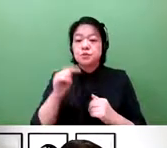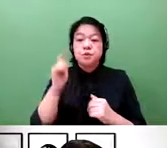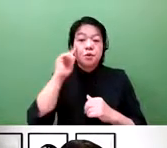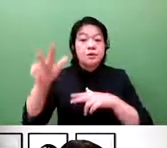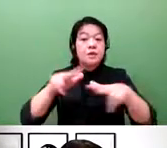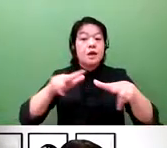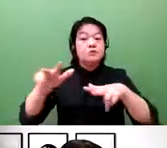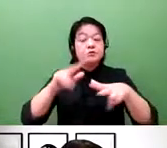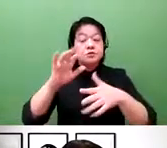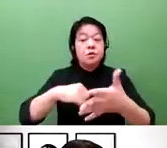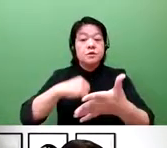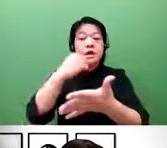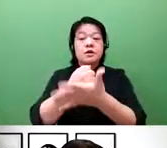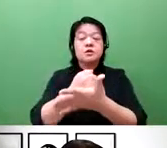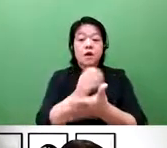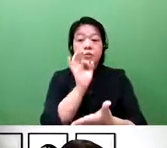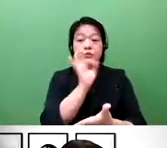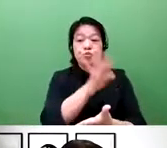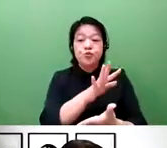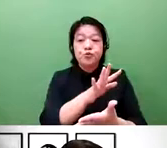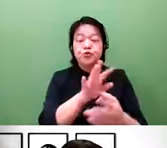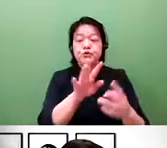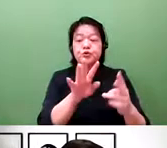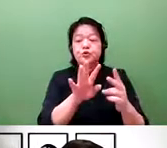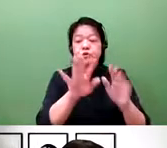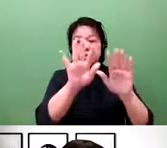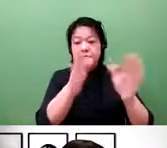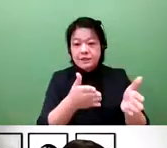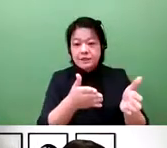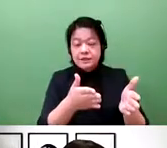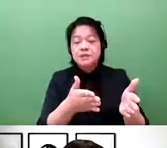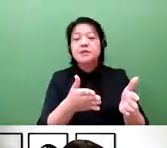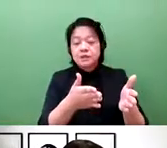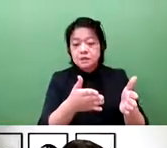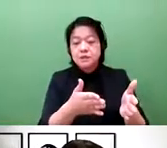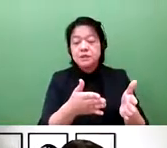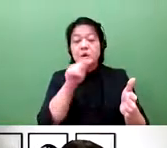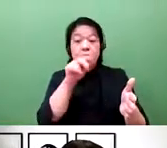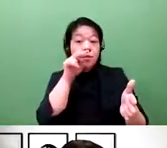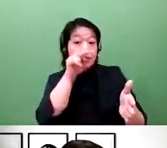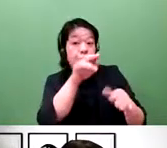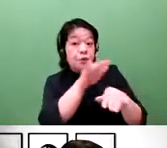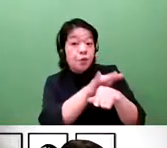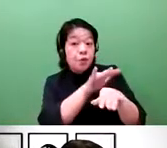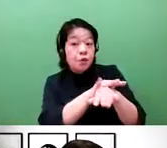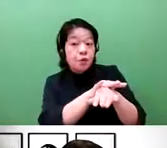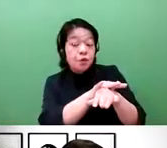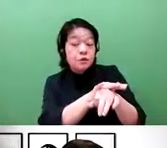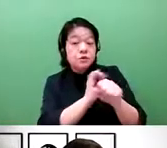is currently being devised. Of course, what is critical is the visualization of intangible assets.